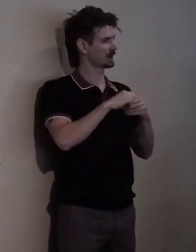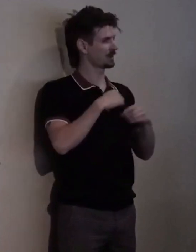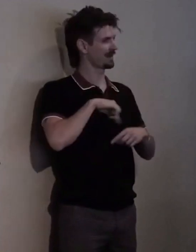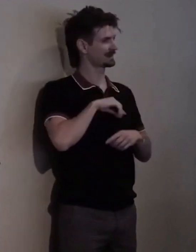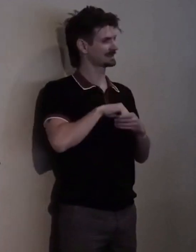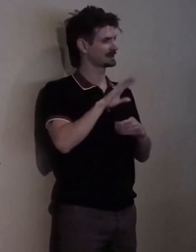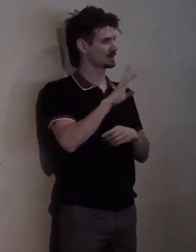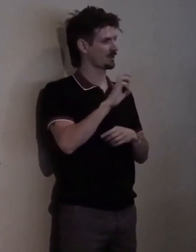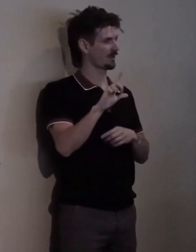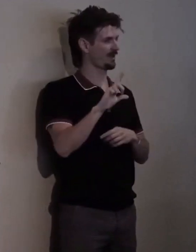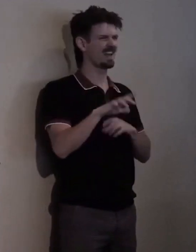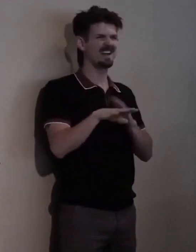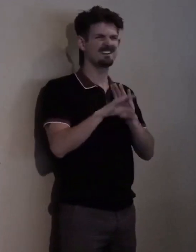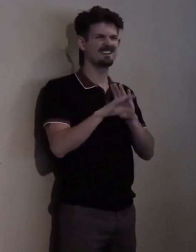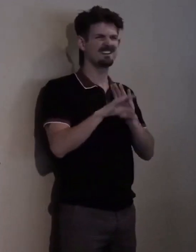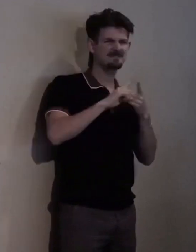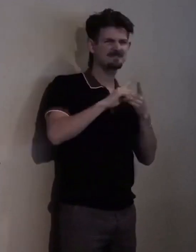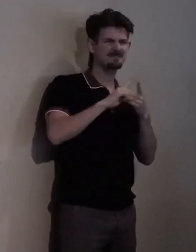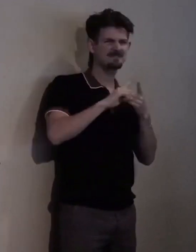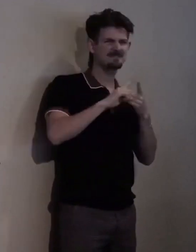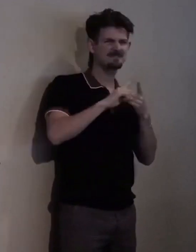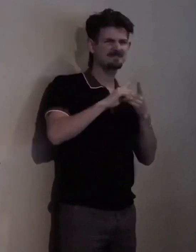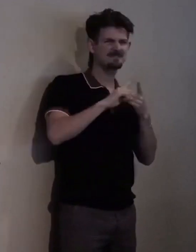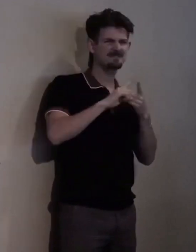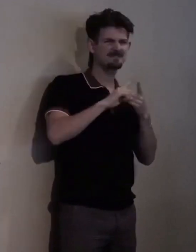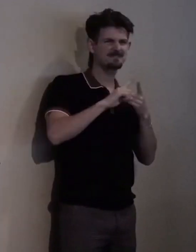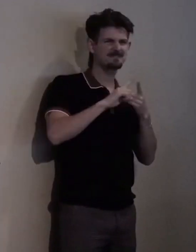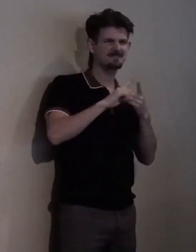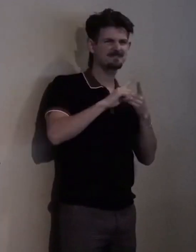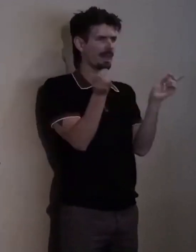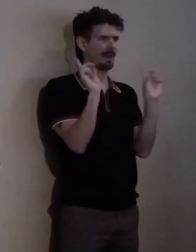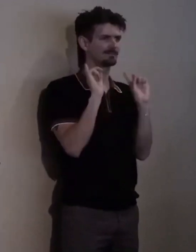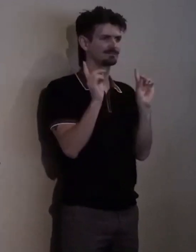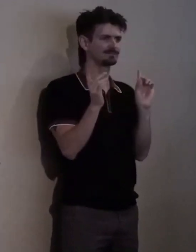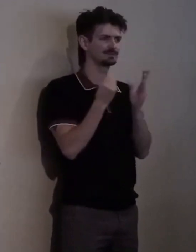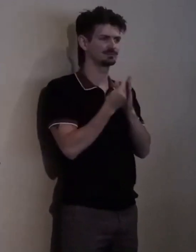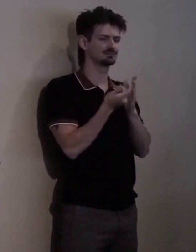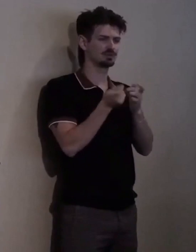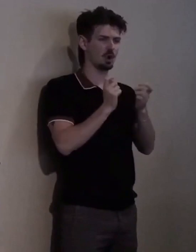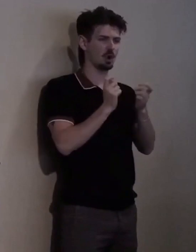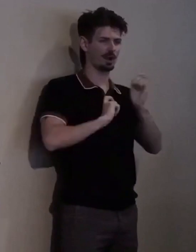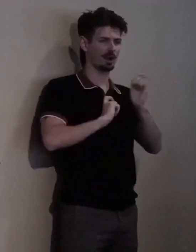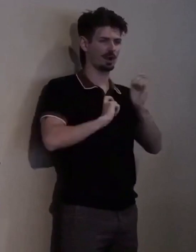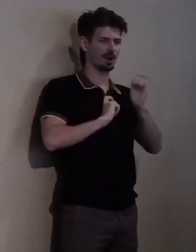and tell them to donate. And for more information about our work and to donate money,